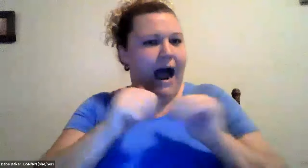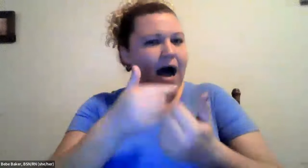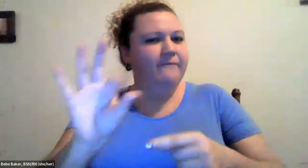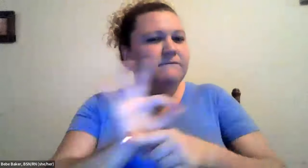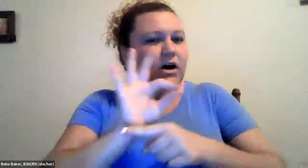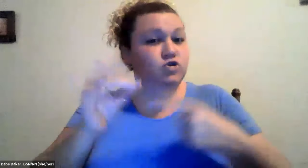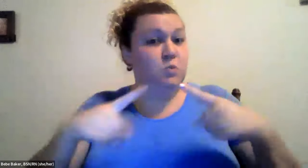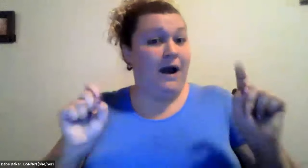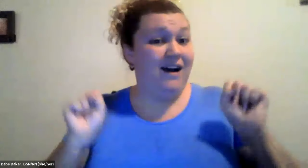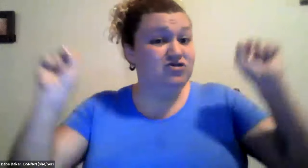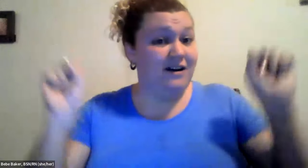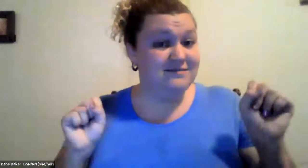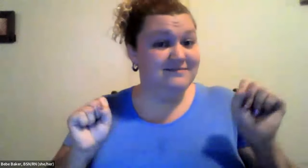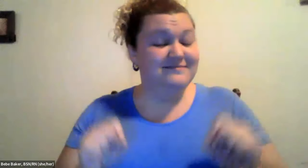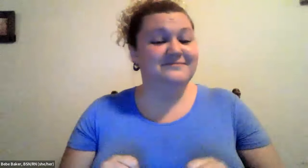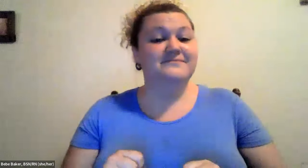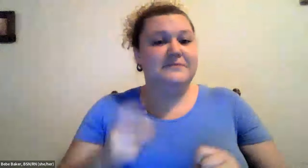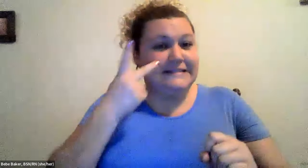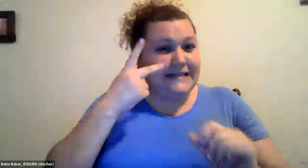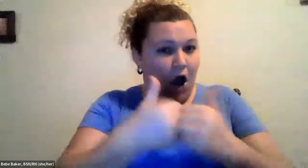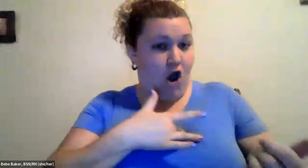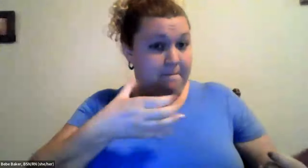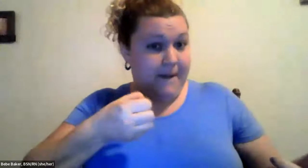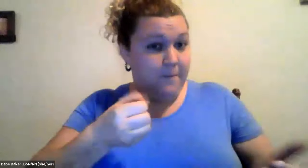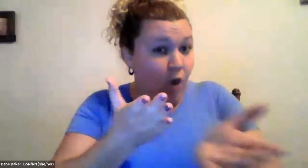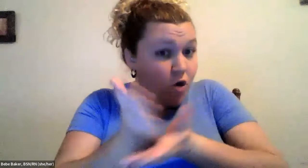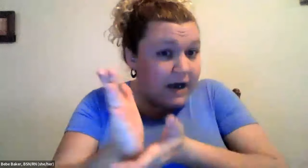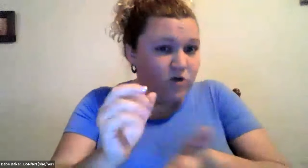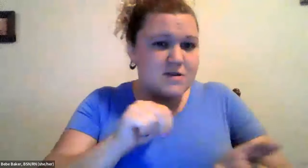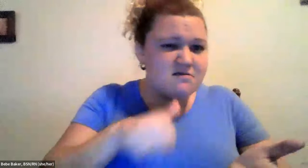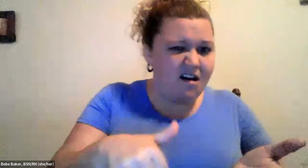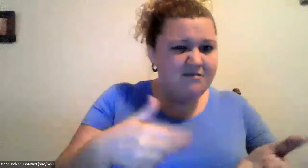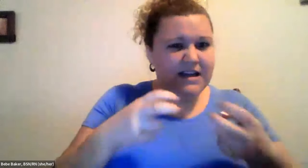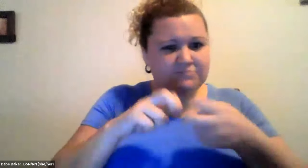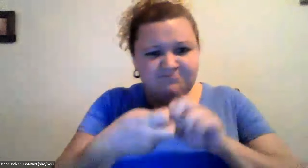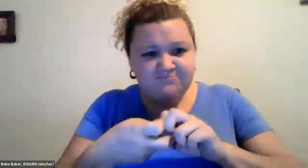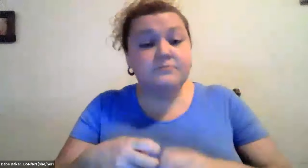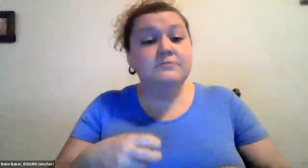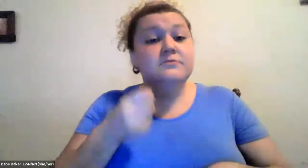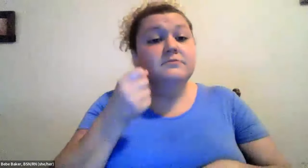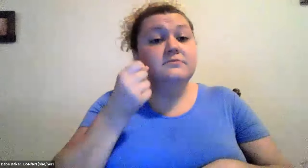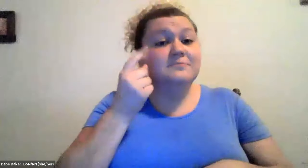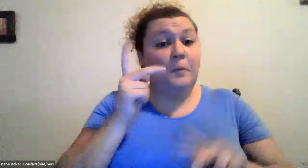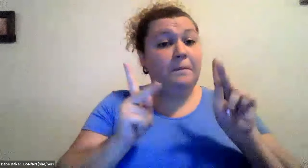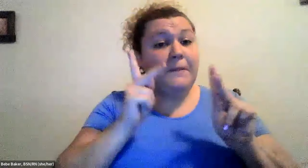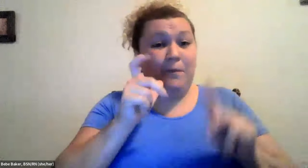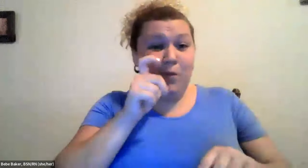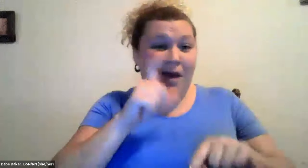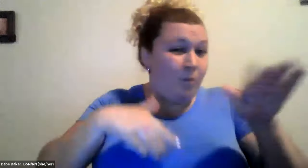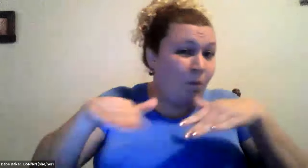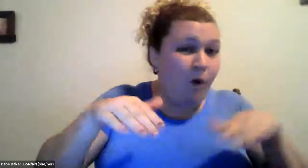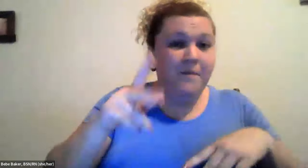Cristine Saunders: With all of the monitors on to see how the heart is functioning while they're exercising make sure their blood pressure is okay and there's no other problems.